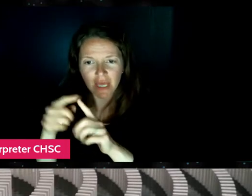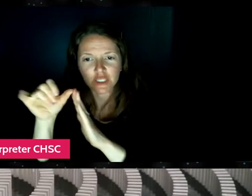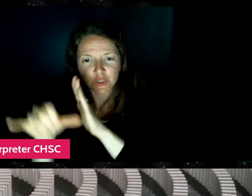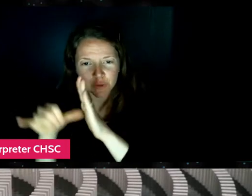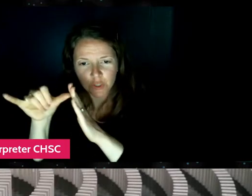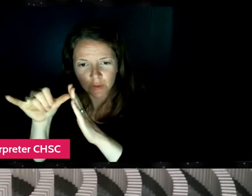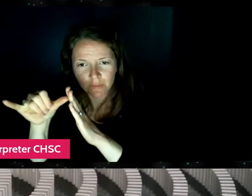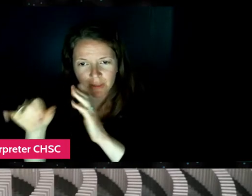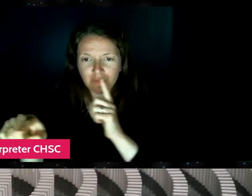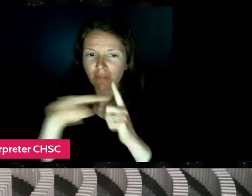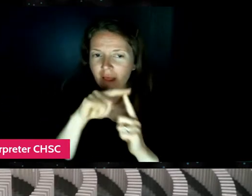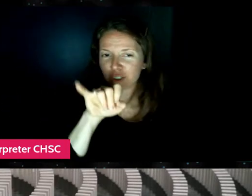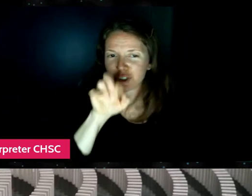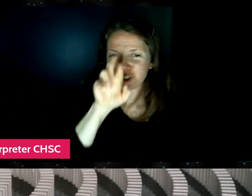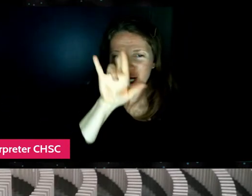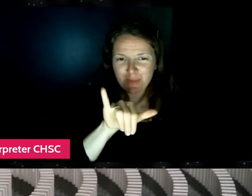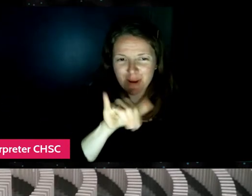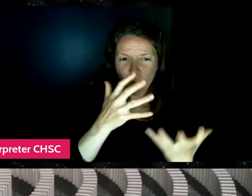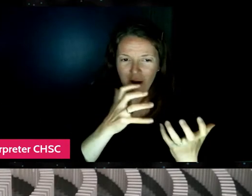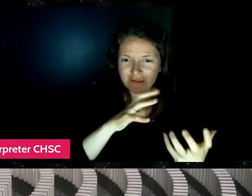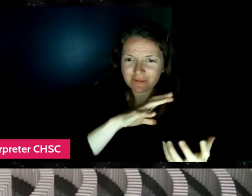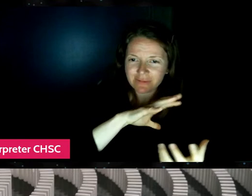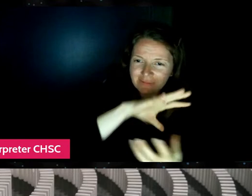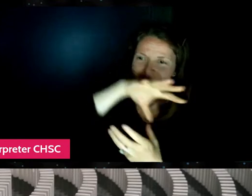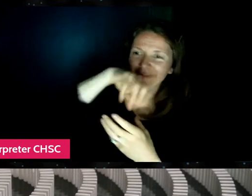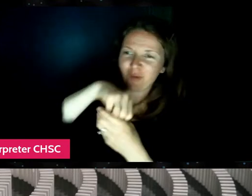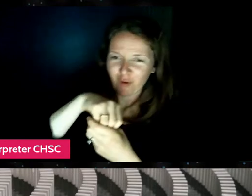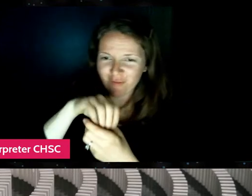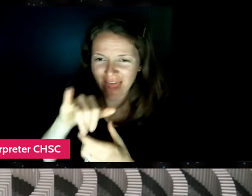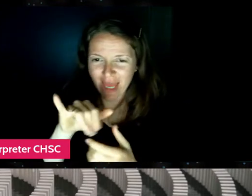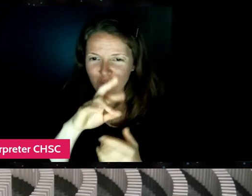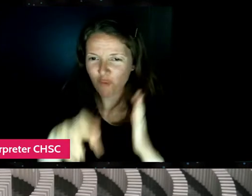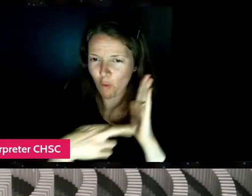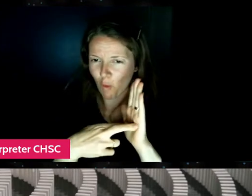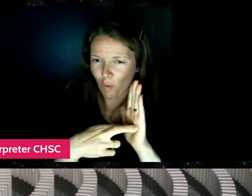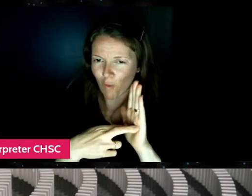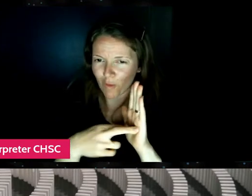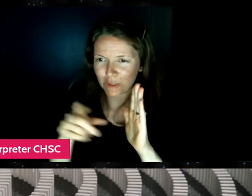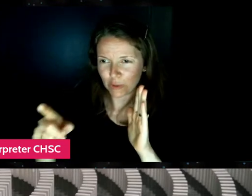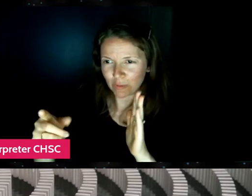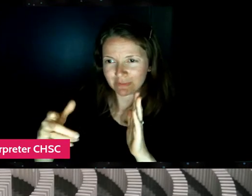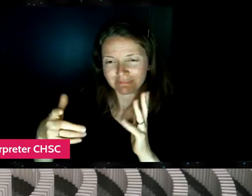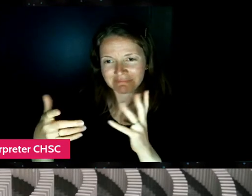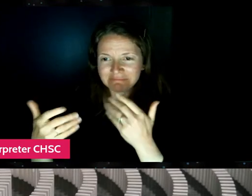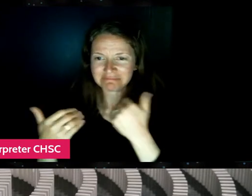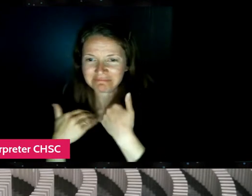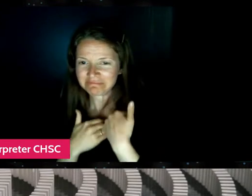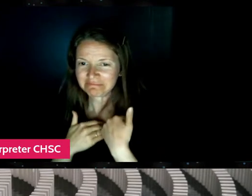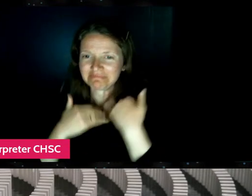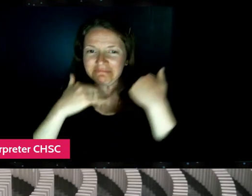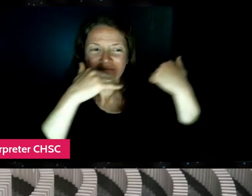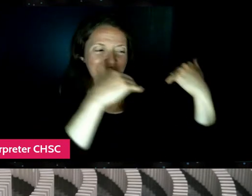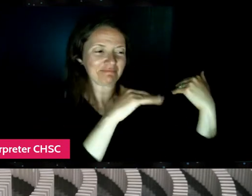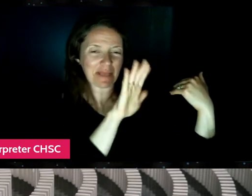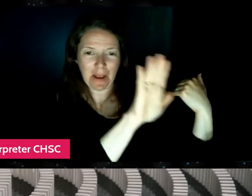who wants to take on that role. What was it like working with, you know,